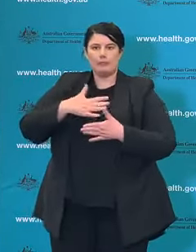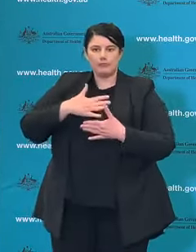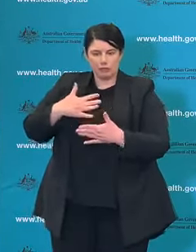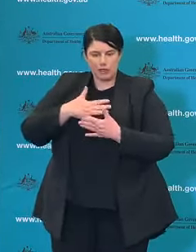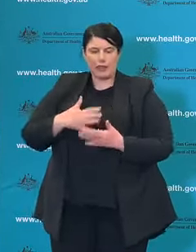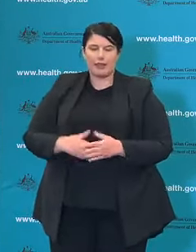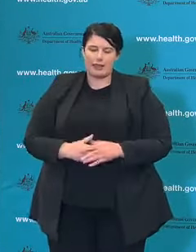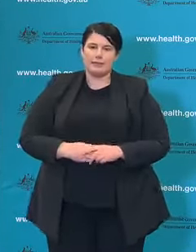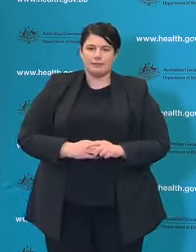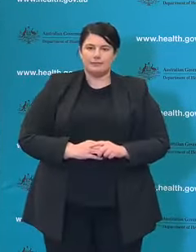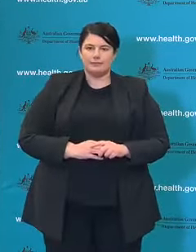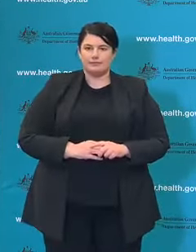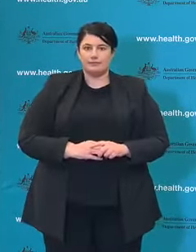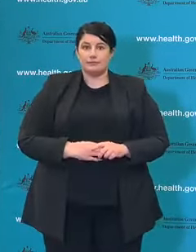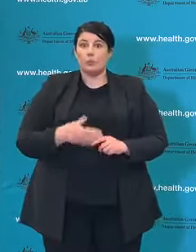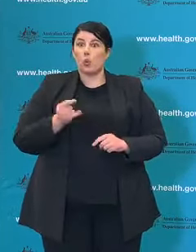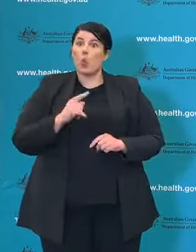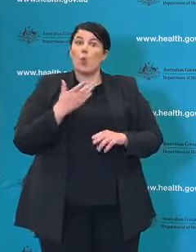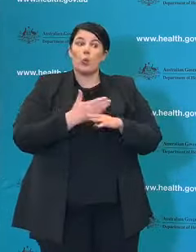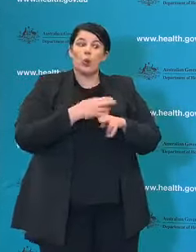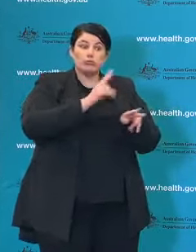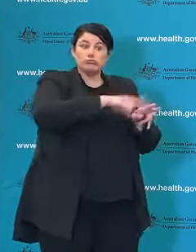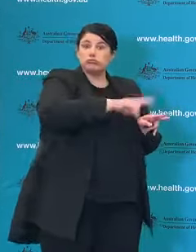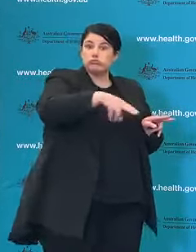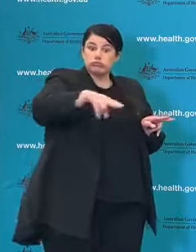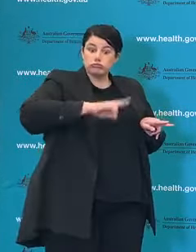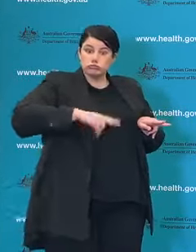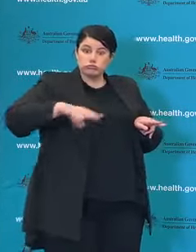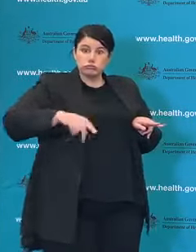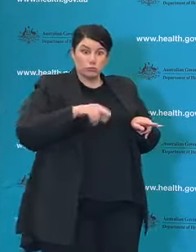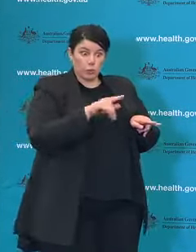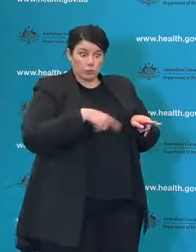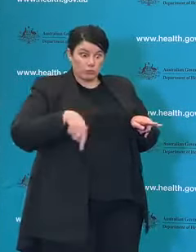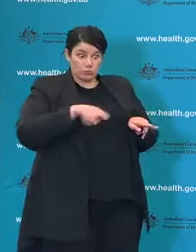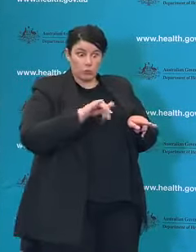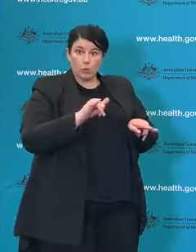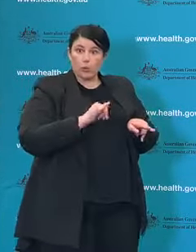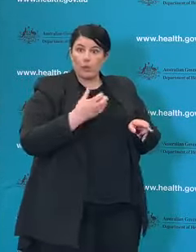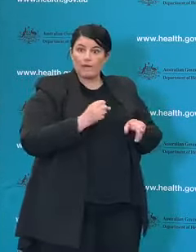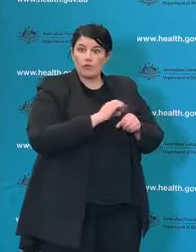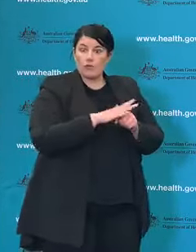clear who has COVID or who hasn't. So there has been a broad expansion